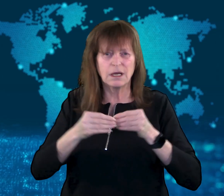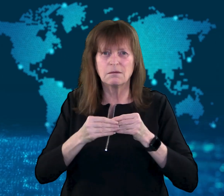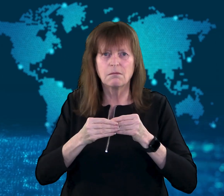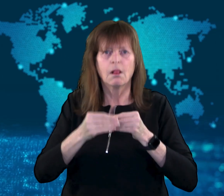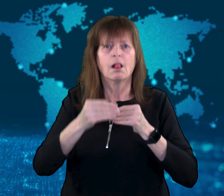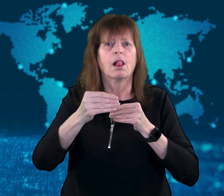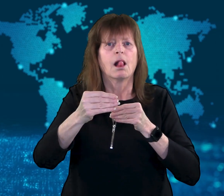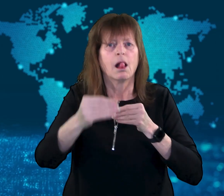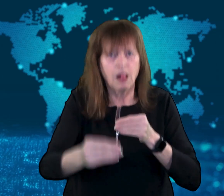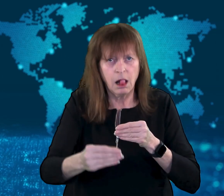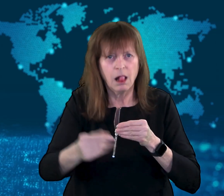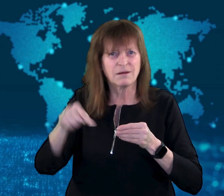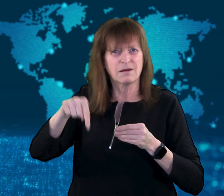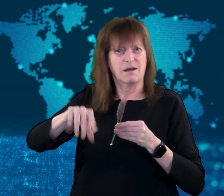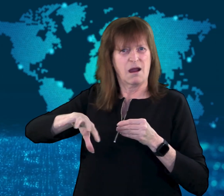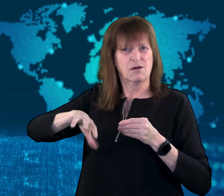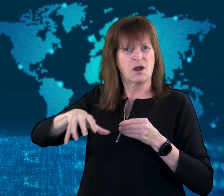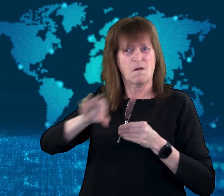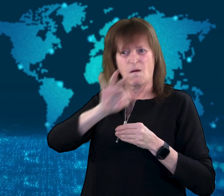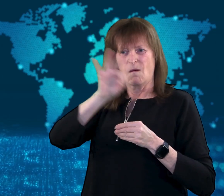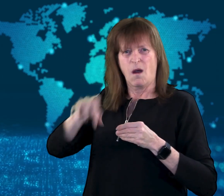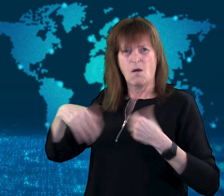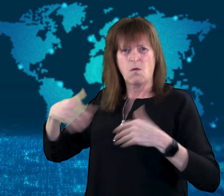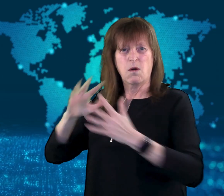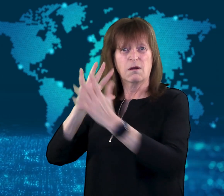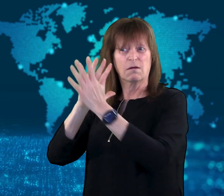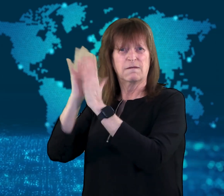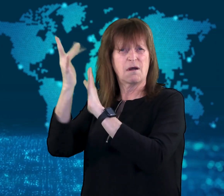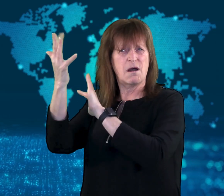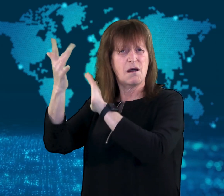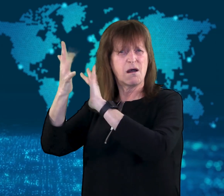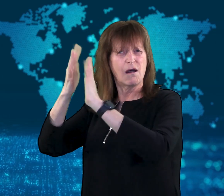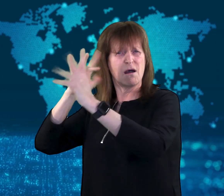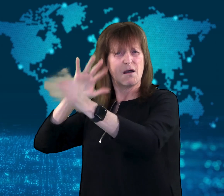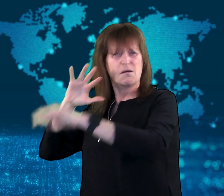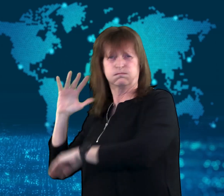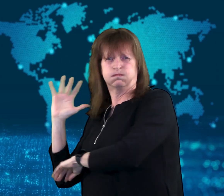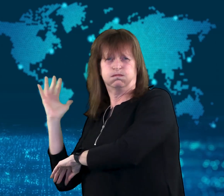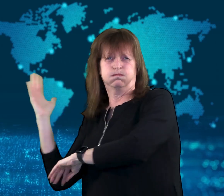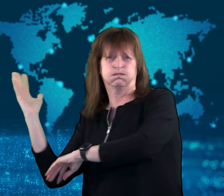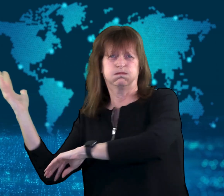in the country in response to raging wildfires.